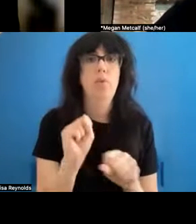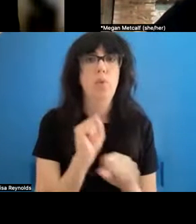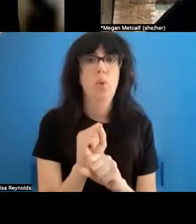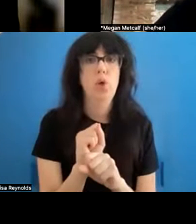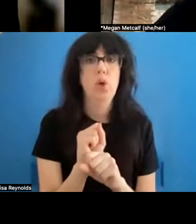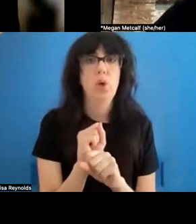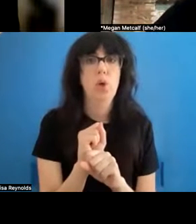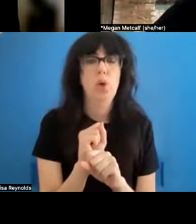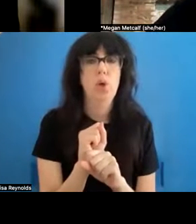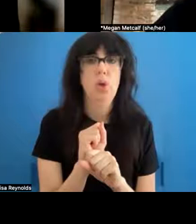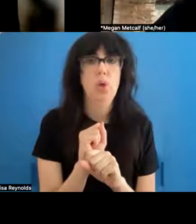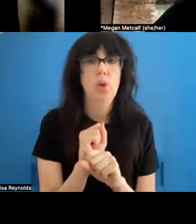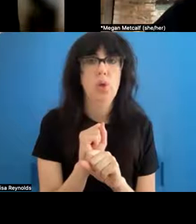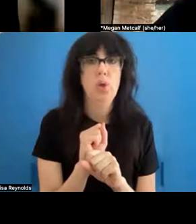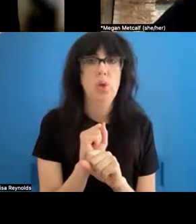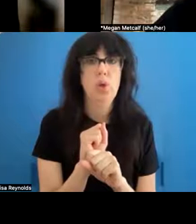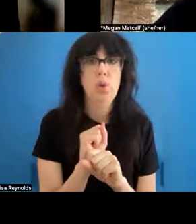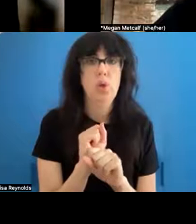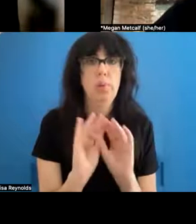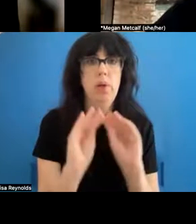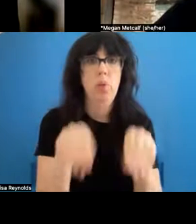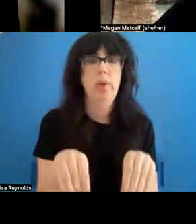that, quote, "commercial"